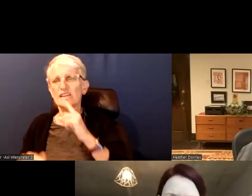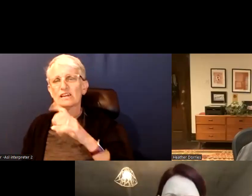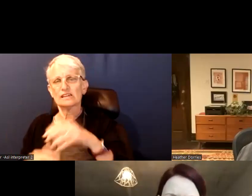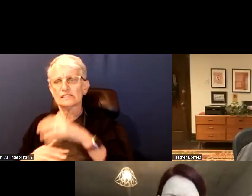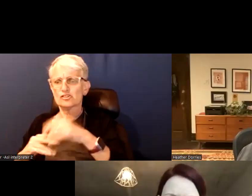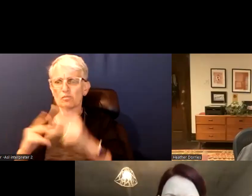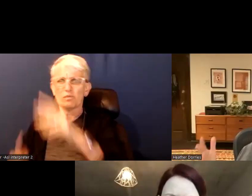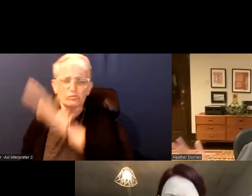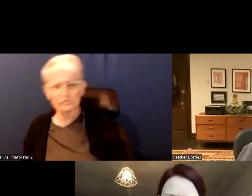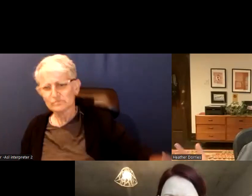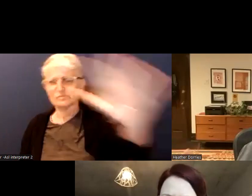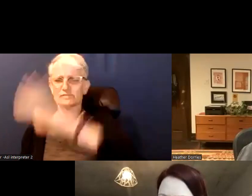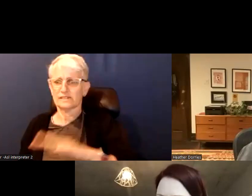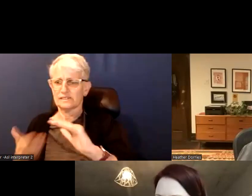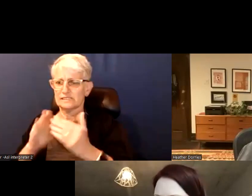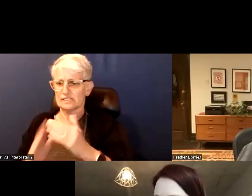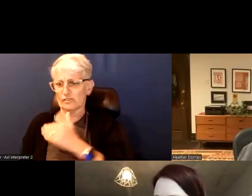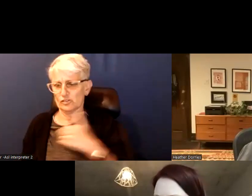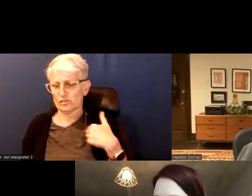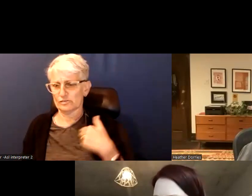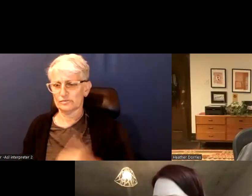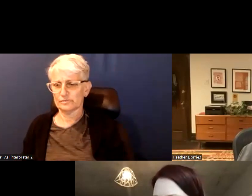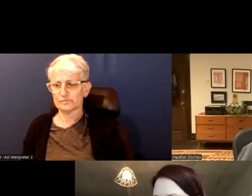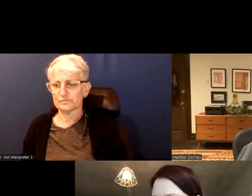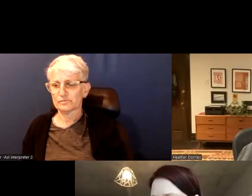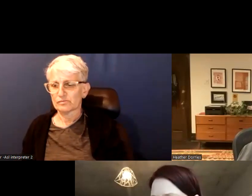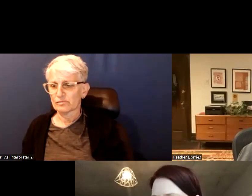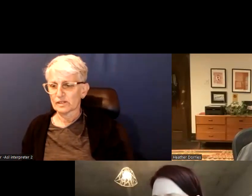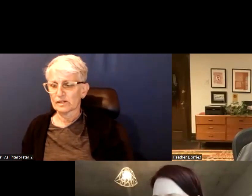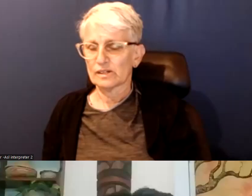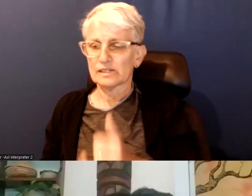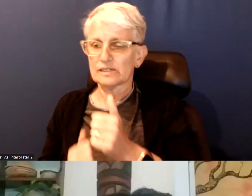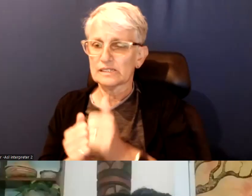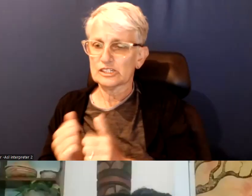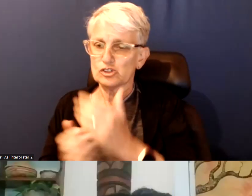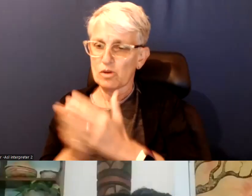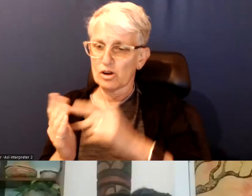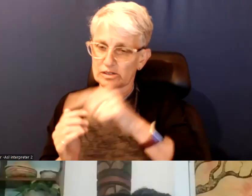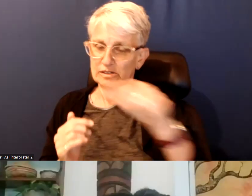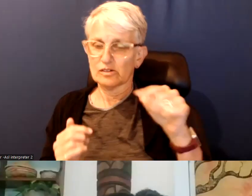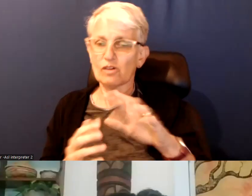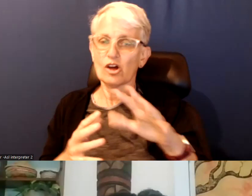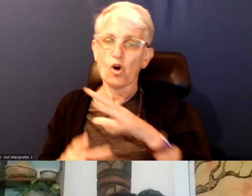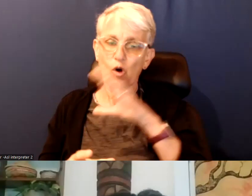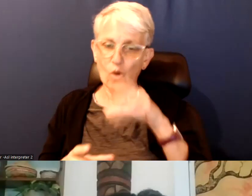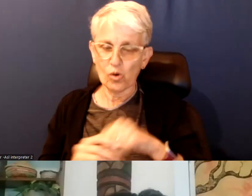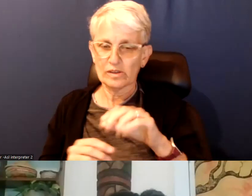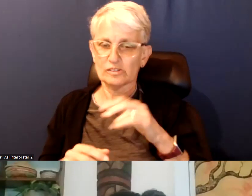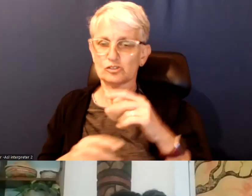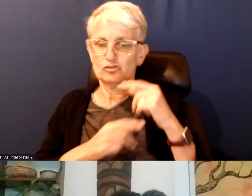She has previously written for the Toronto Star, CBC and environmental publications of the Norwell and on earth. She specializes in data journalism and longform investigator writing on issues related to inequity, urban infrastructure, health, labor and climate and has developed the locals 2022 and 2023 election coverage particularly through their candidate tracker. Inori, please, video what are your three words? Later think of having my three words I have heard a couple of them as well. I am going to repeat food because the food is so good and so plentiful.